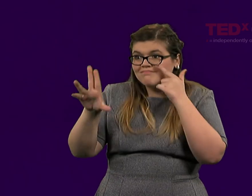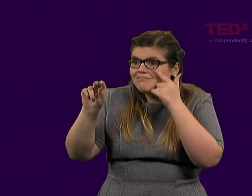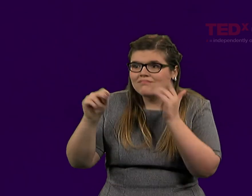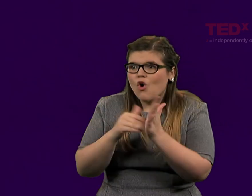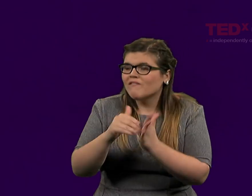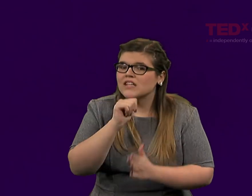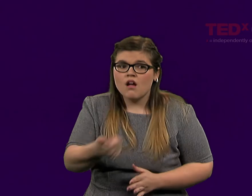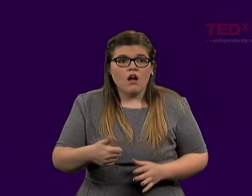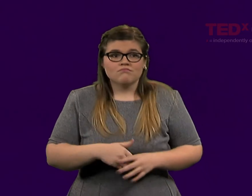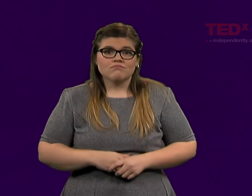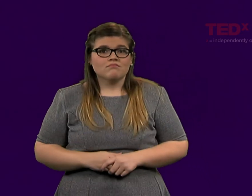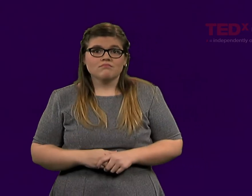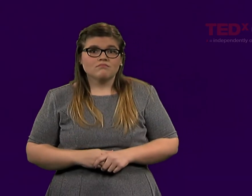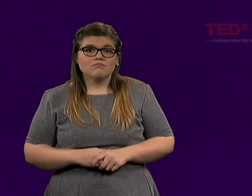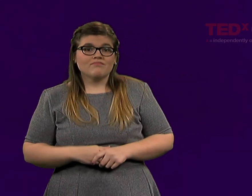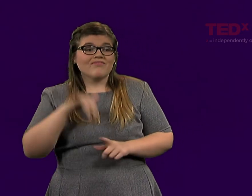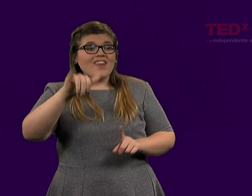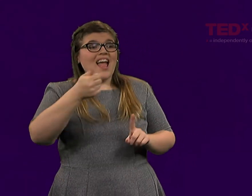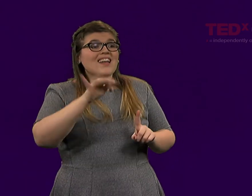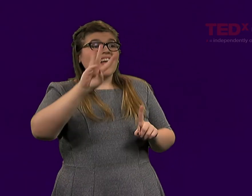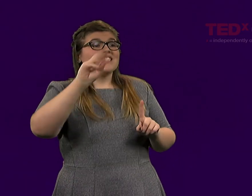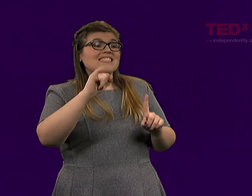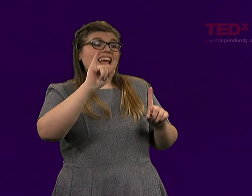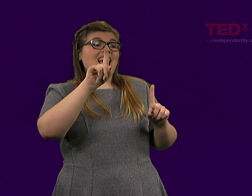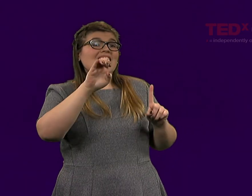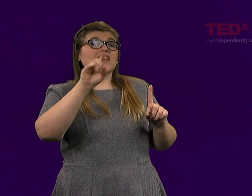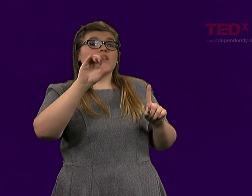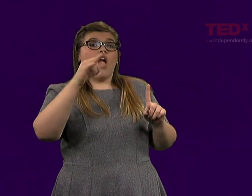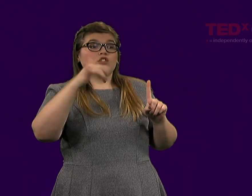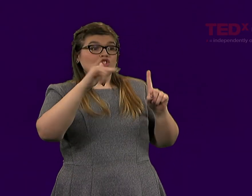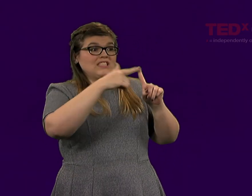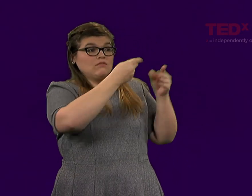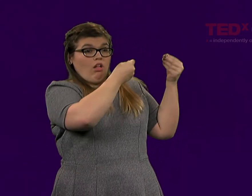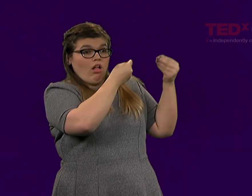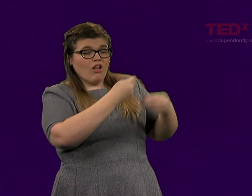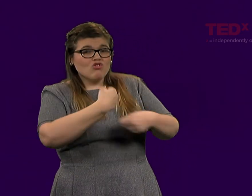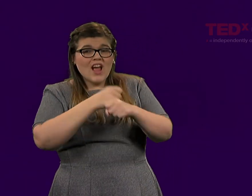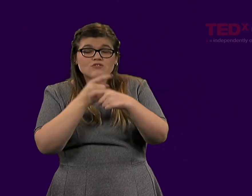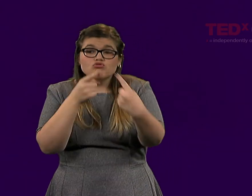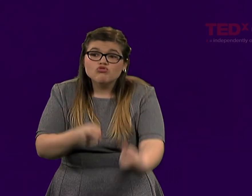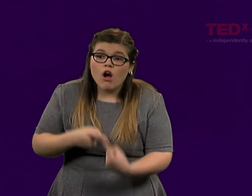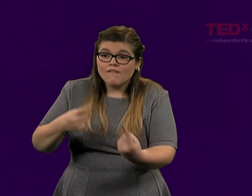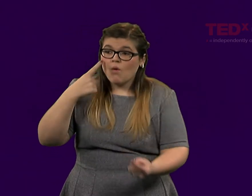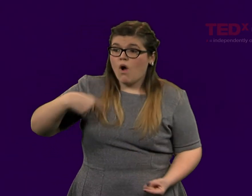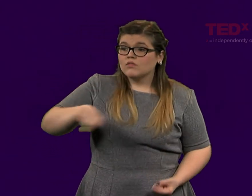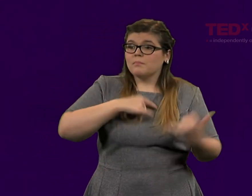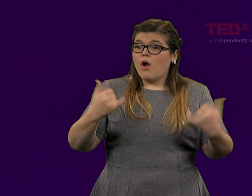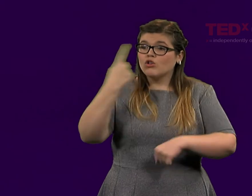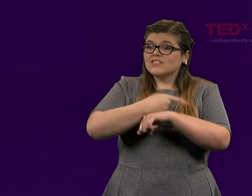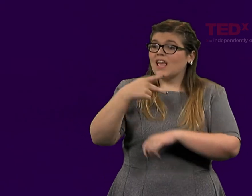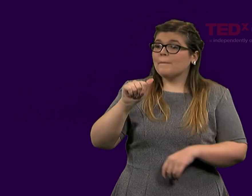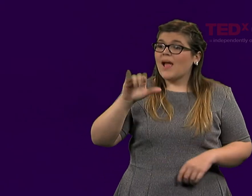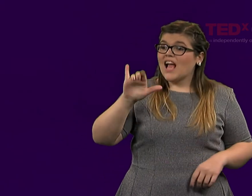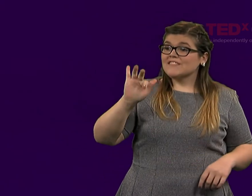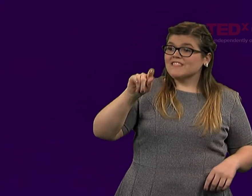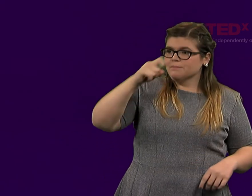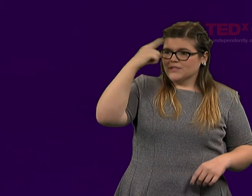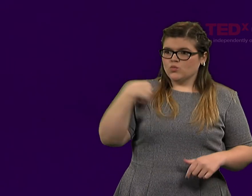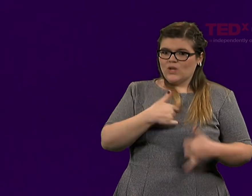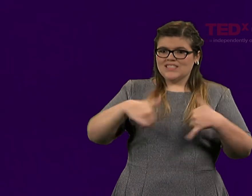but it has some of the same underpinnings. Pacifists have struggled to pave the way for us